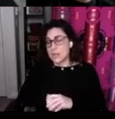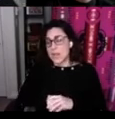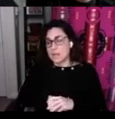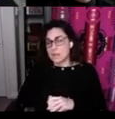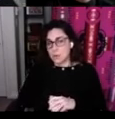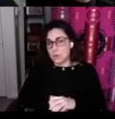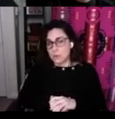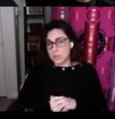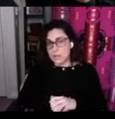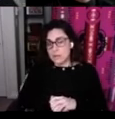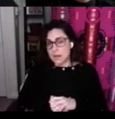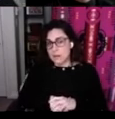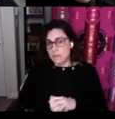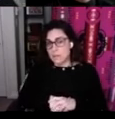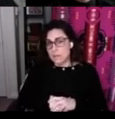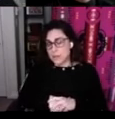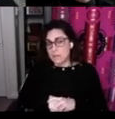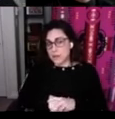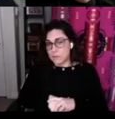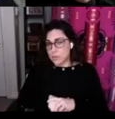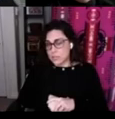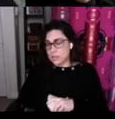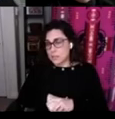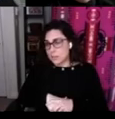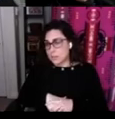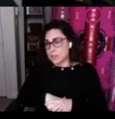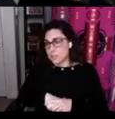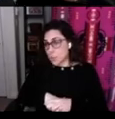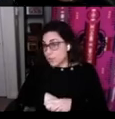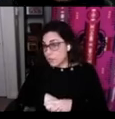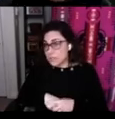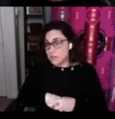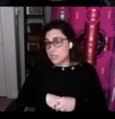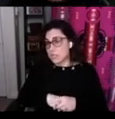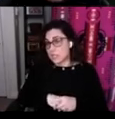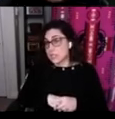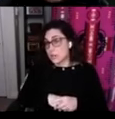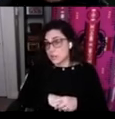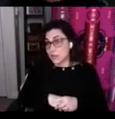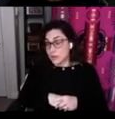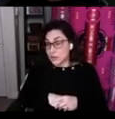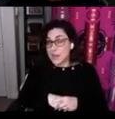and so we really feel very fortunate to be able to support that research and to continue to learn